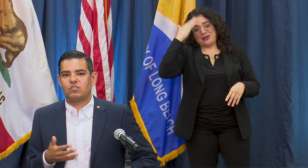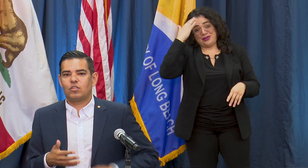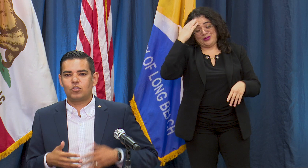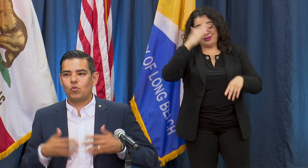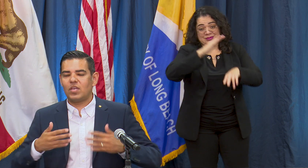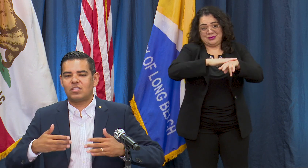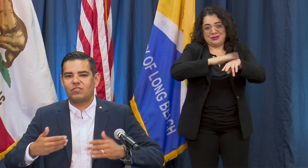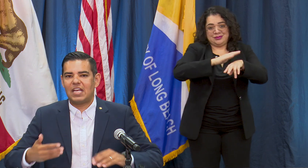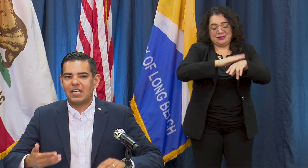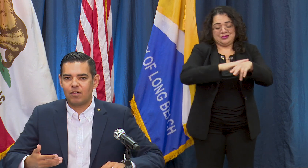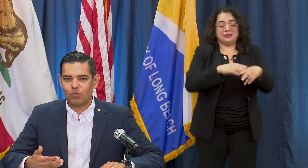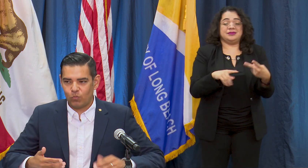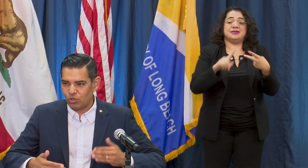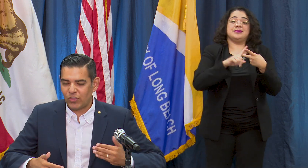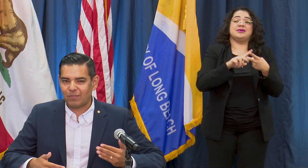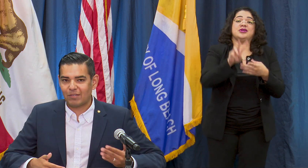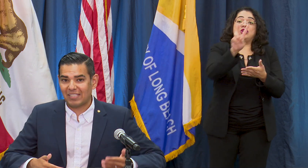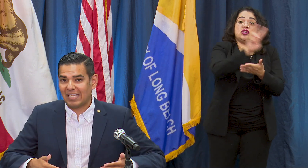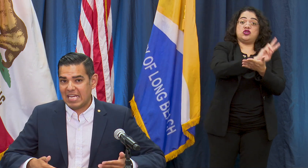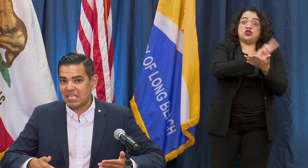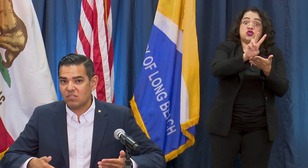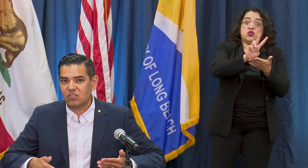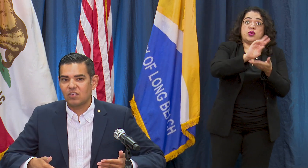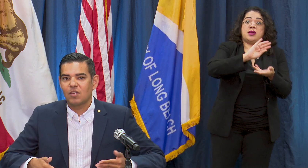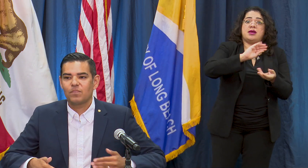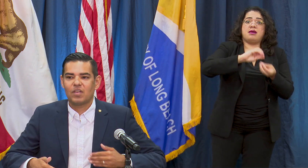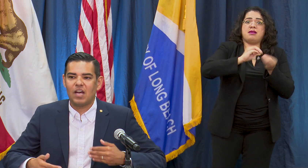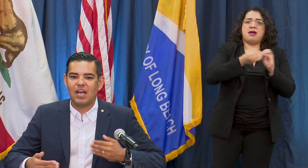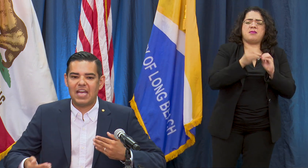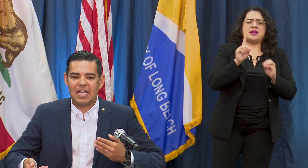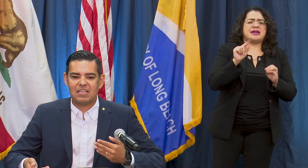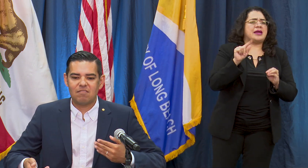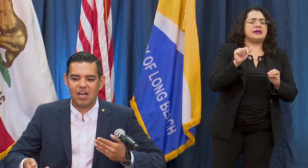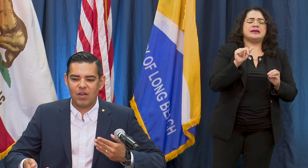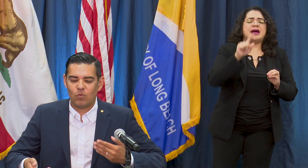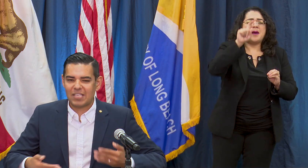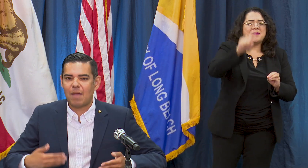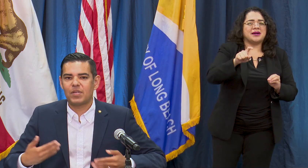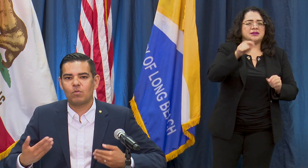two weeks of data when you think about delays and what's happening